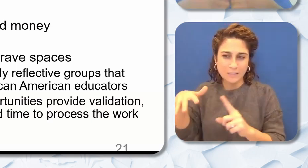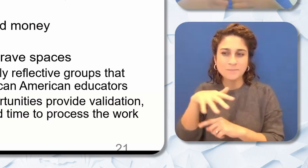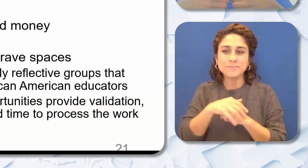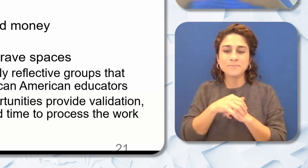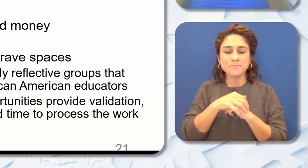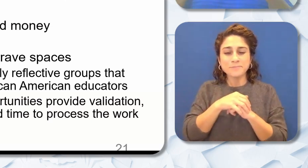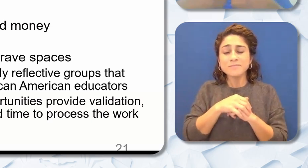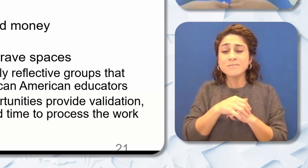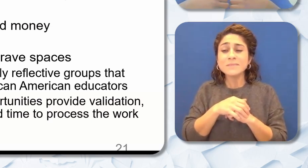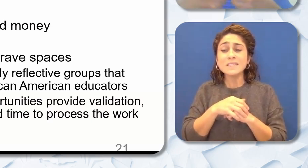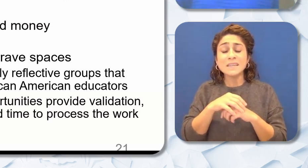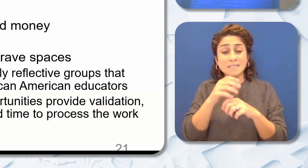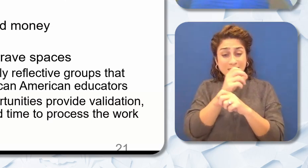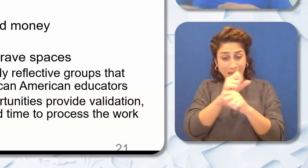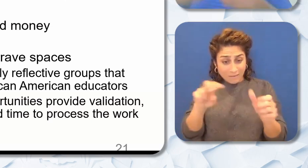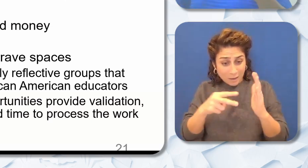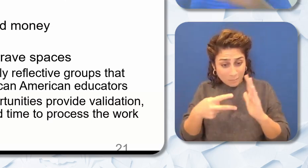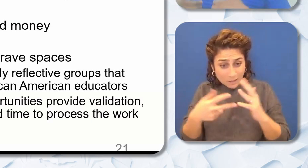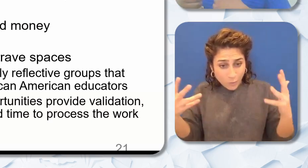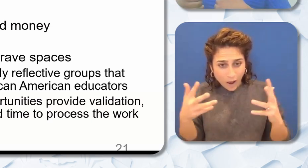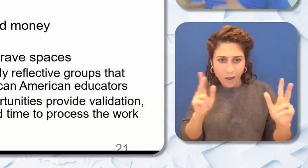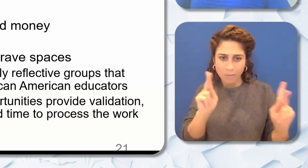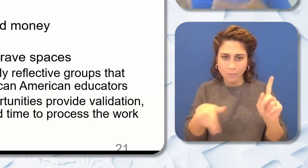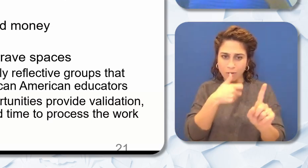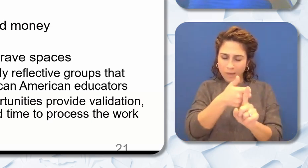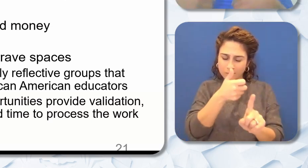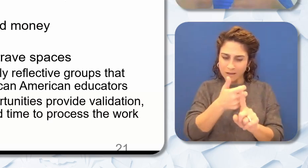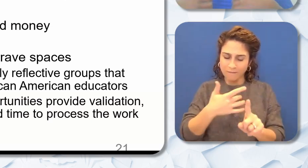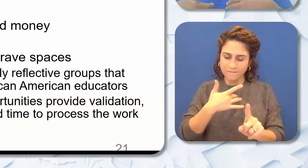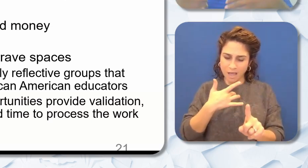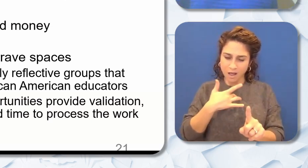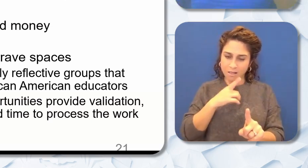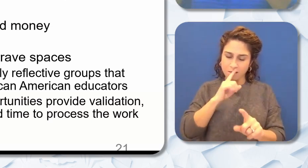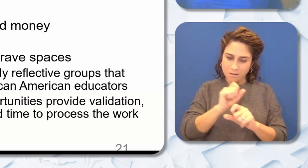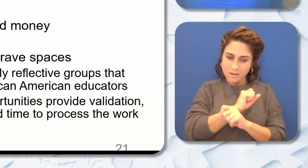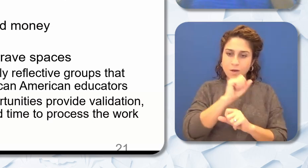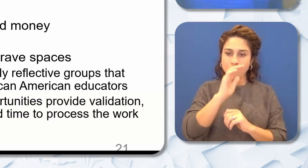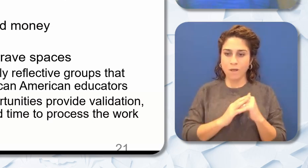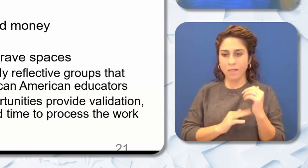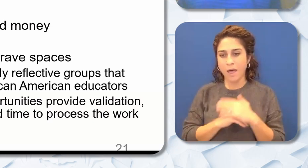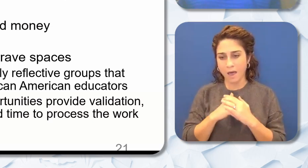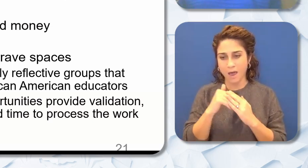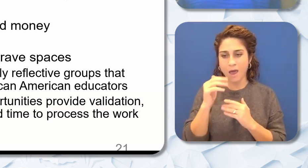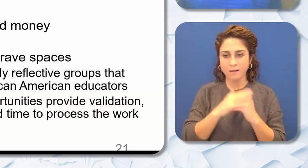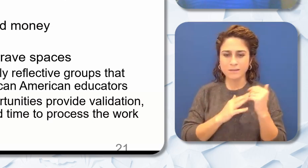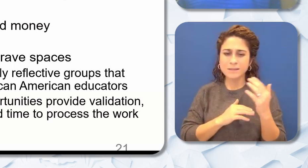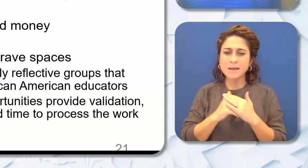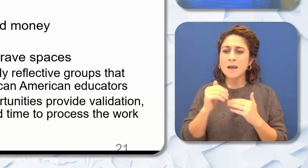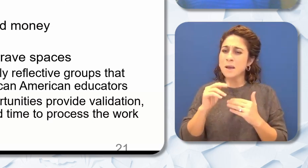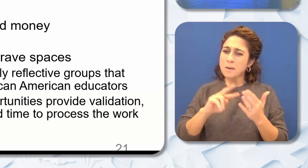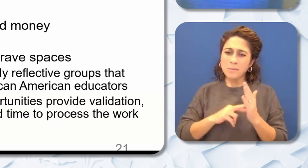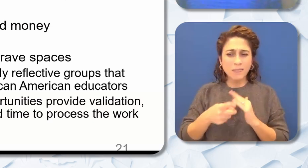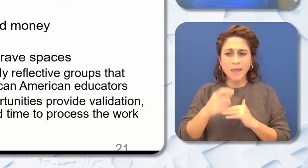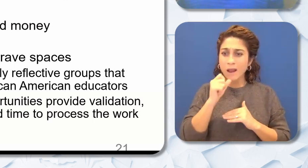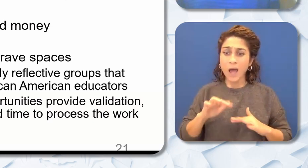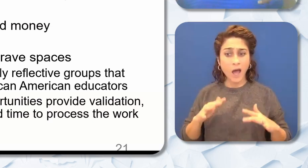genuinely feel relaxed enough and their nervous system is at a calm place where they don't feel